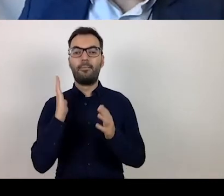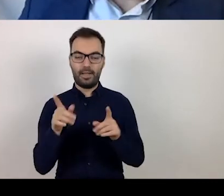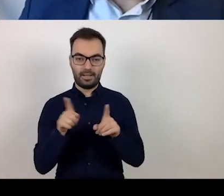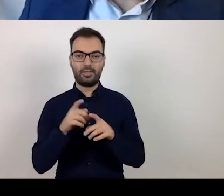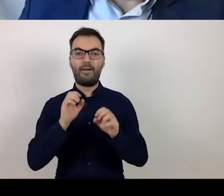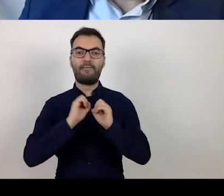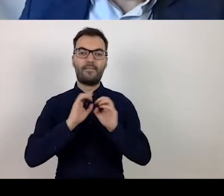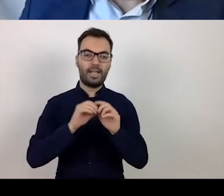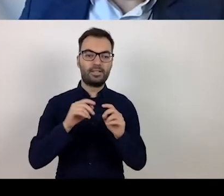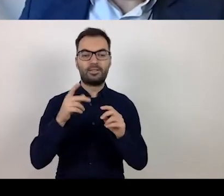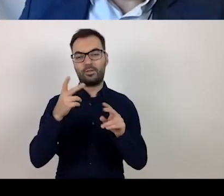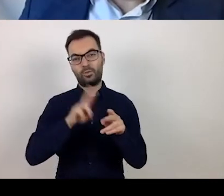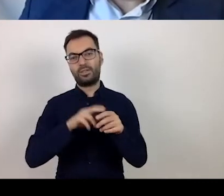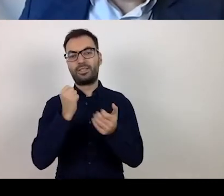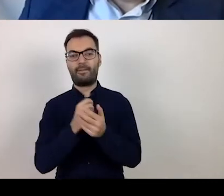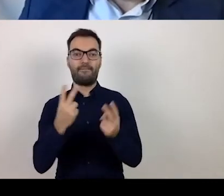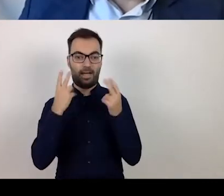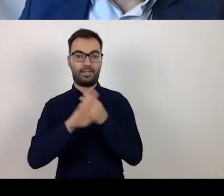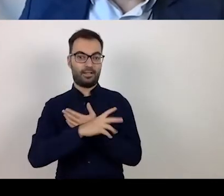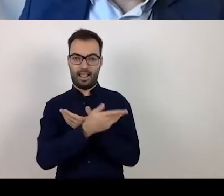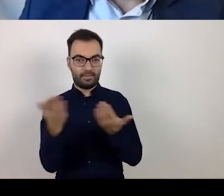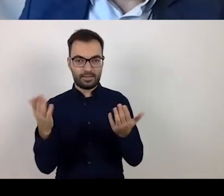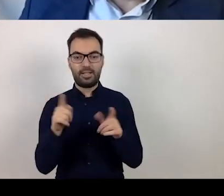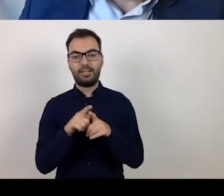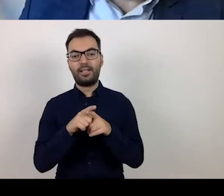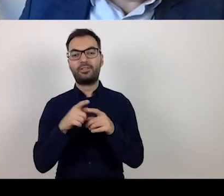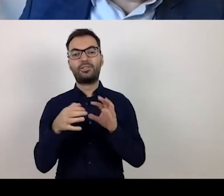concerning the annexation of agreements.